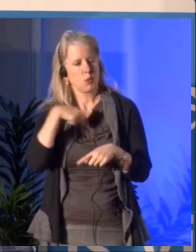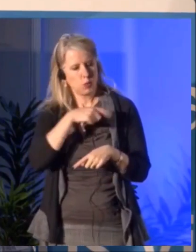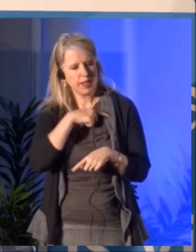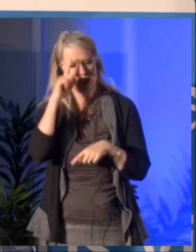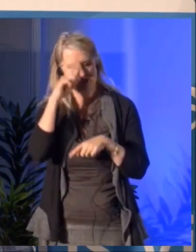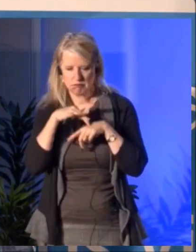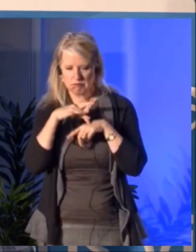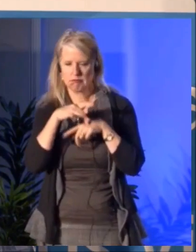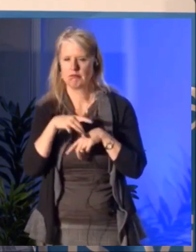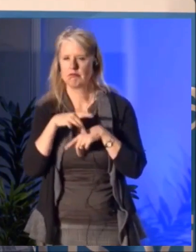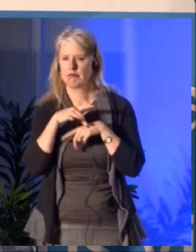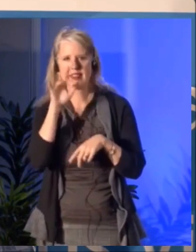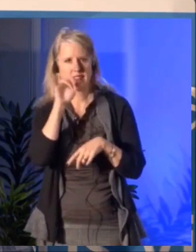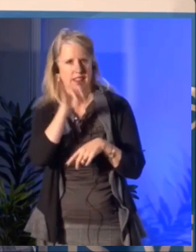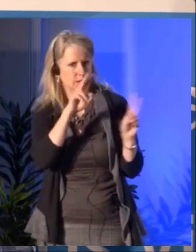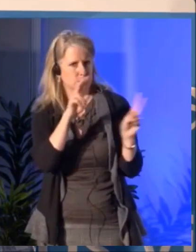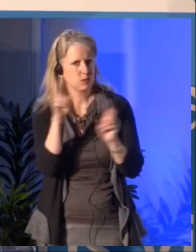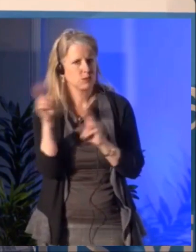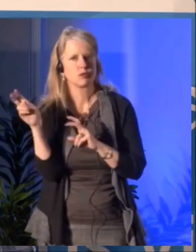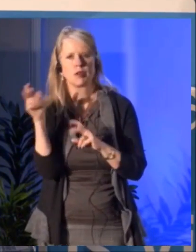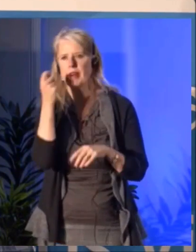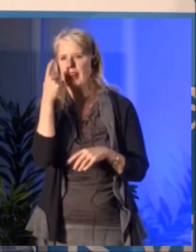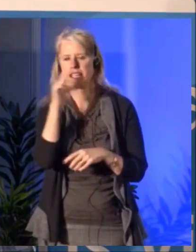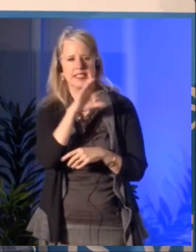from all the other criteria we are using.